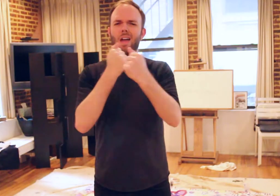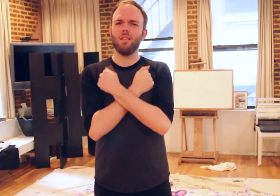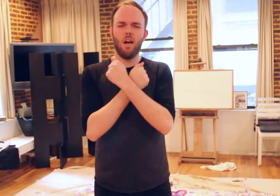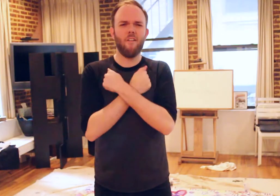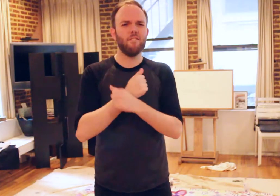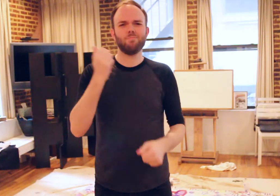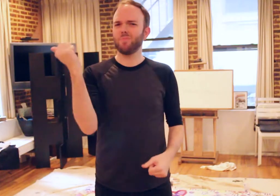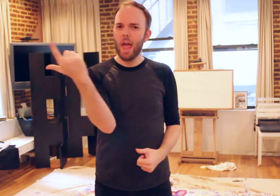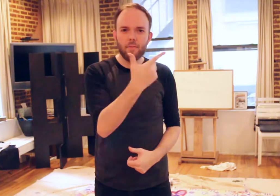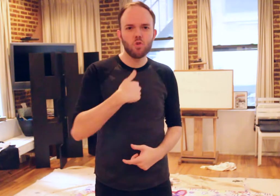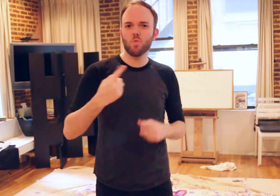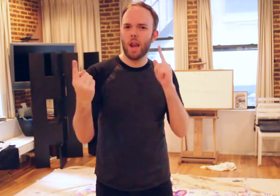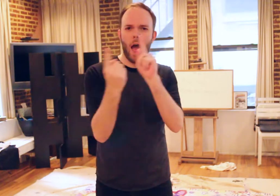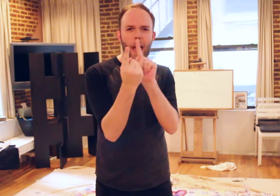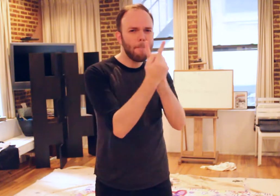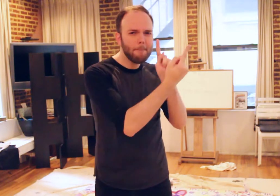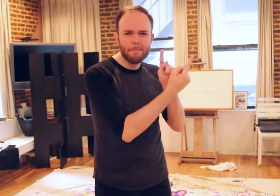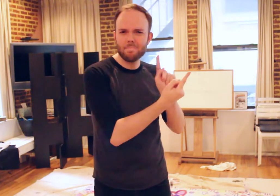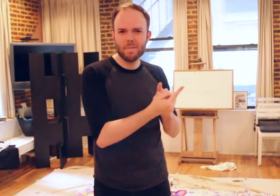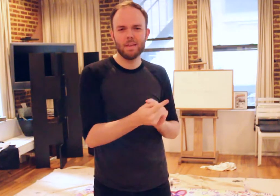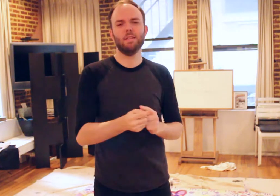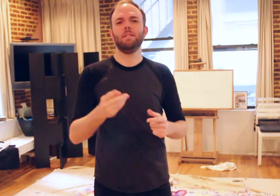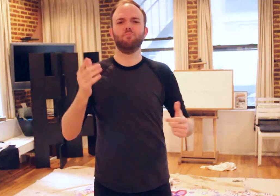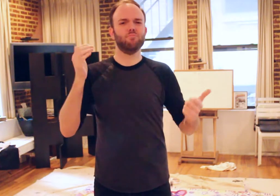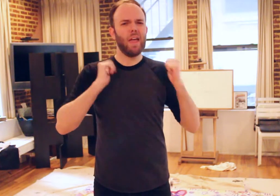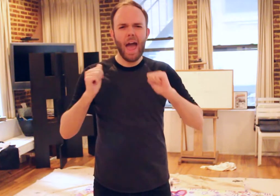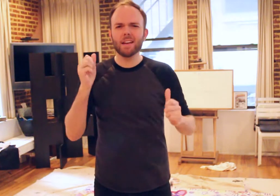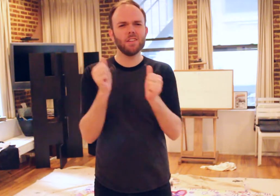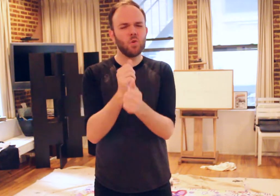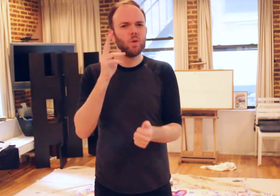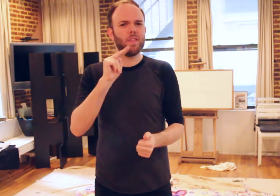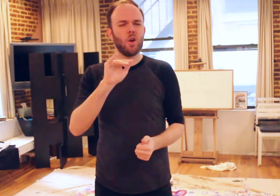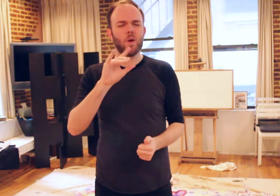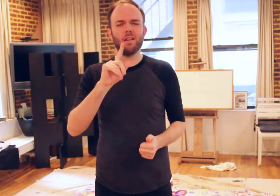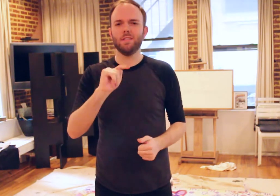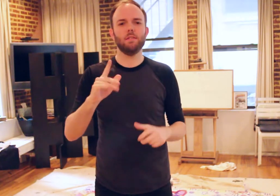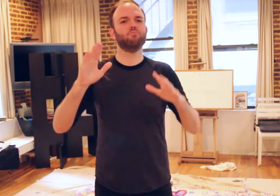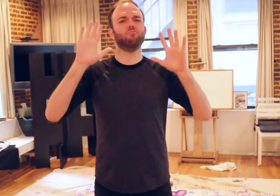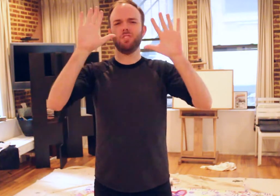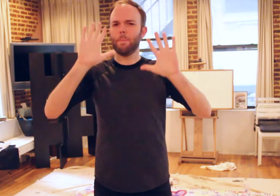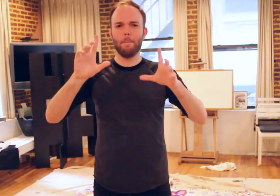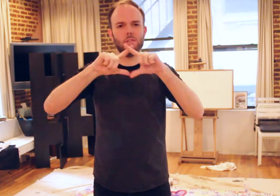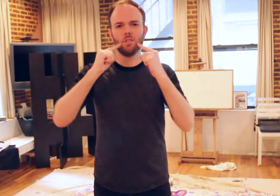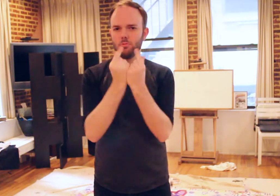I love everyone I meet [at NYDT]! Acting with NYDT--it's an amazing group!